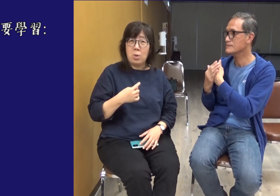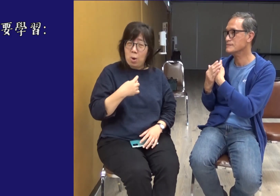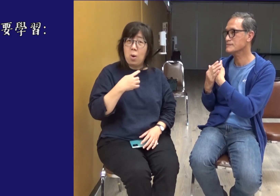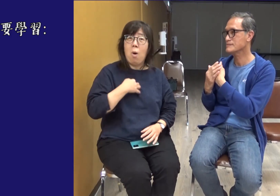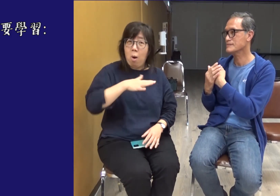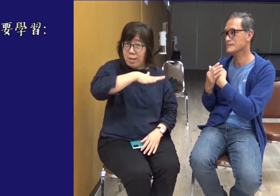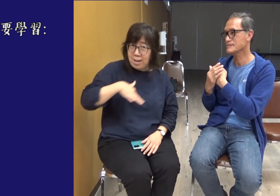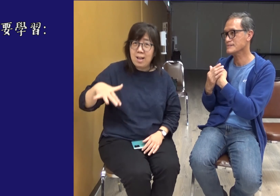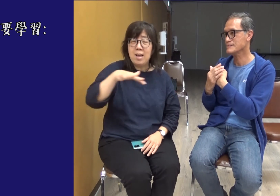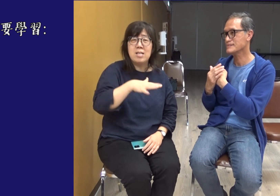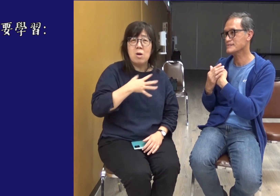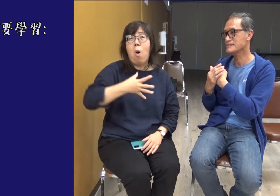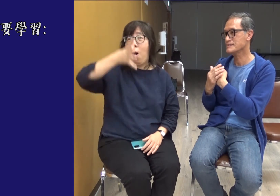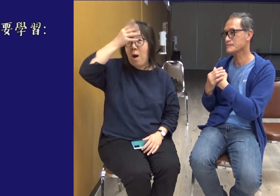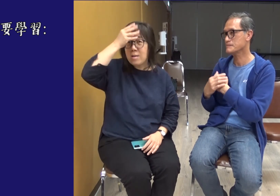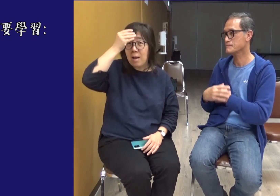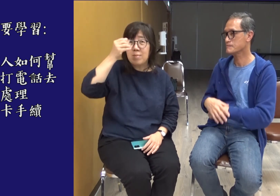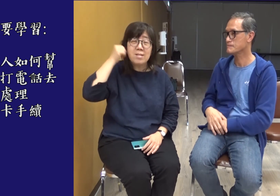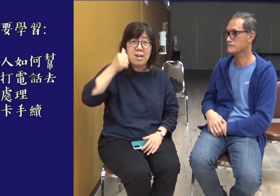We are going to learn: